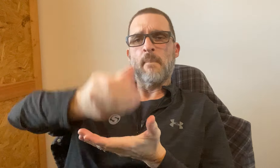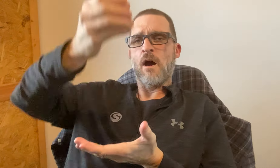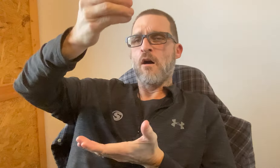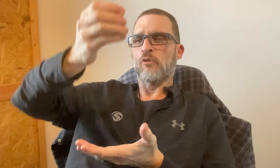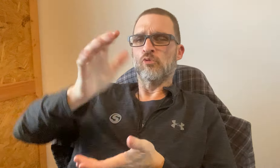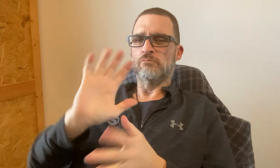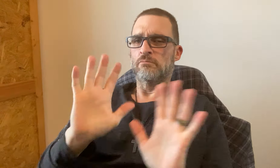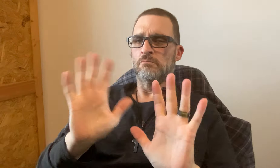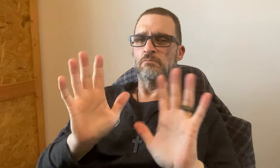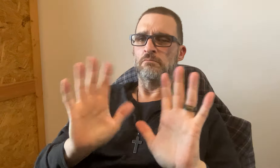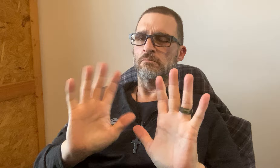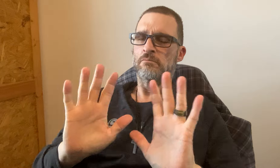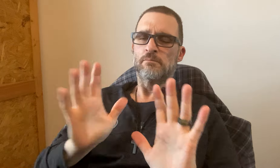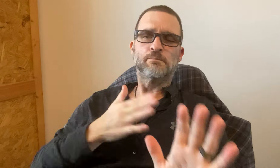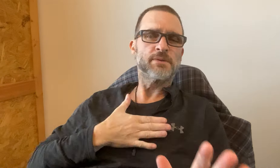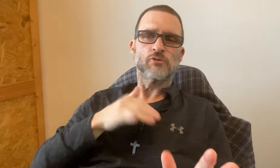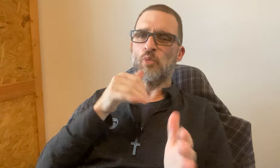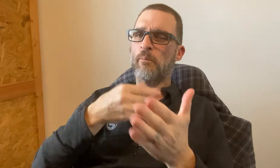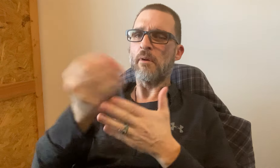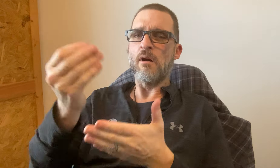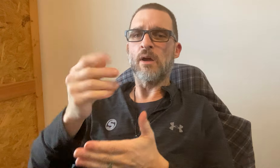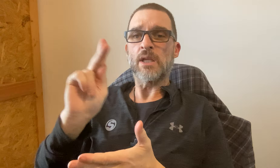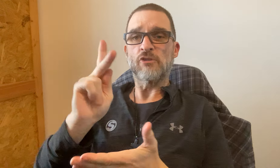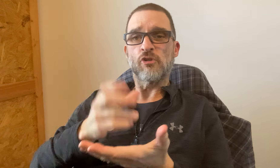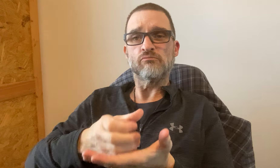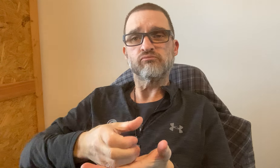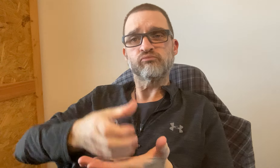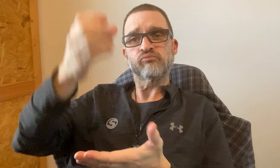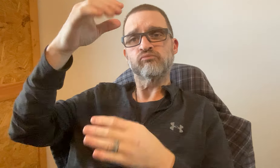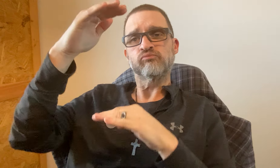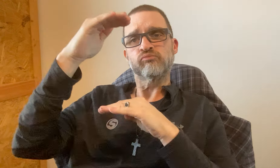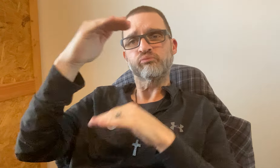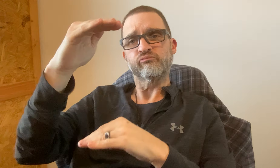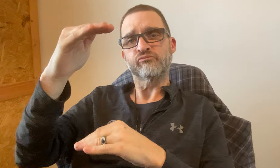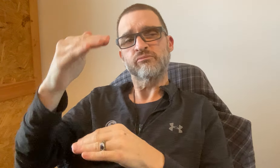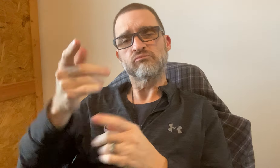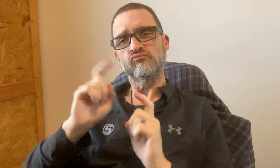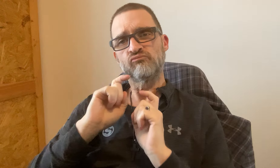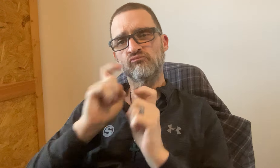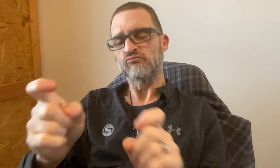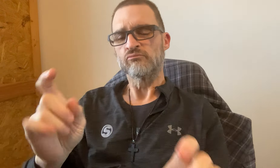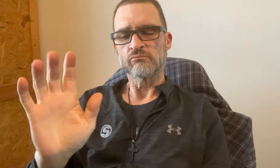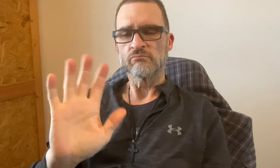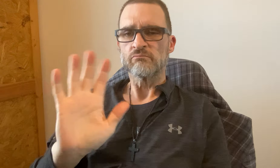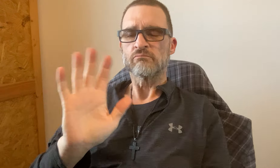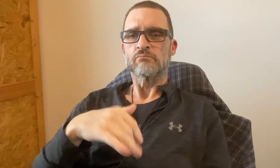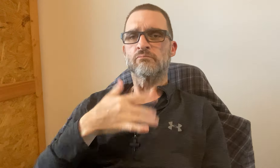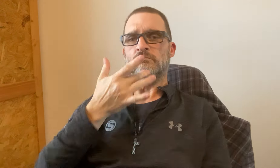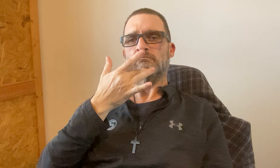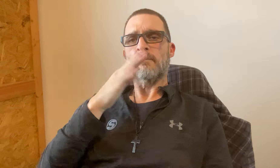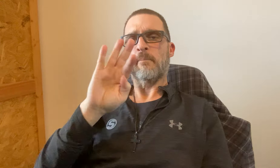Don't get the bottles. Please don't buy the bottles. For example, ketchup bottles to donate -- Don't give it to us.